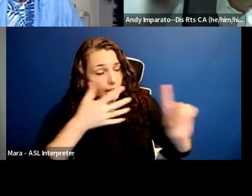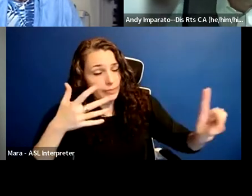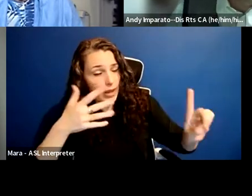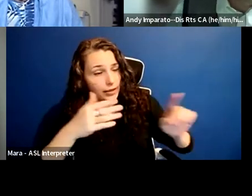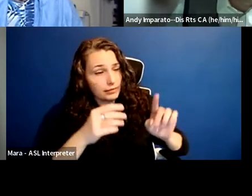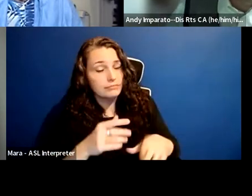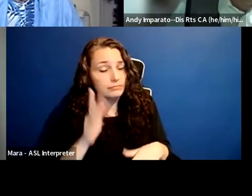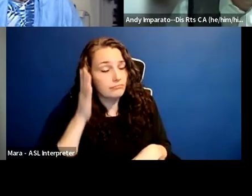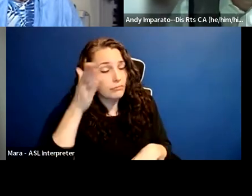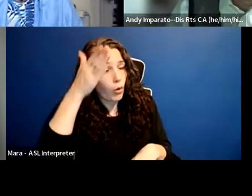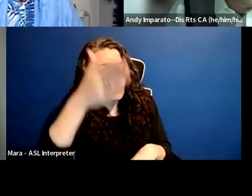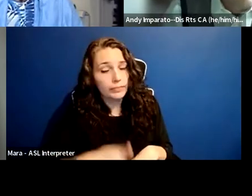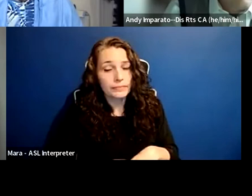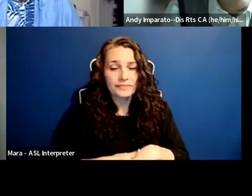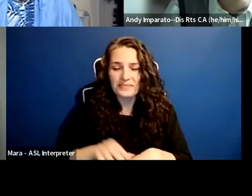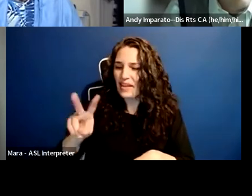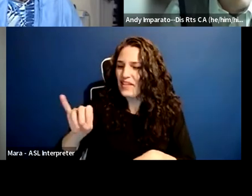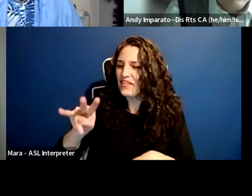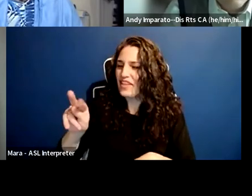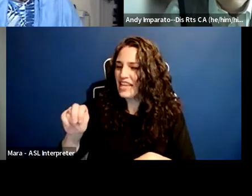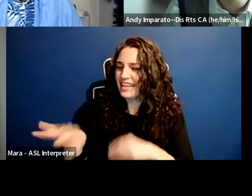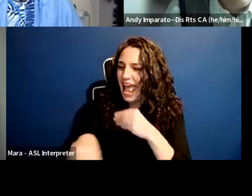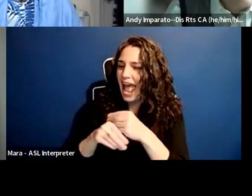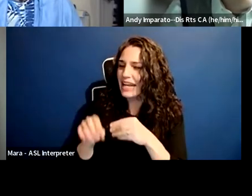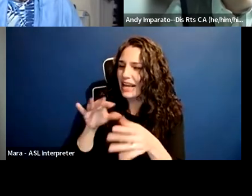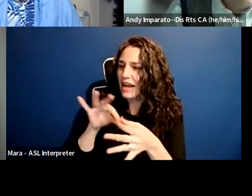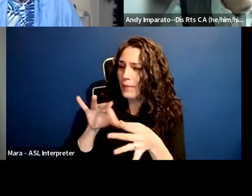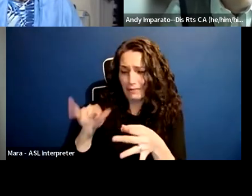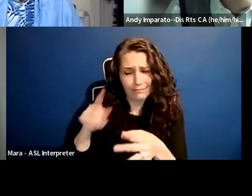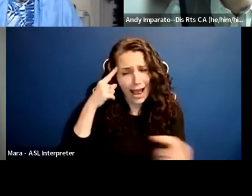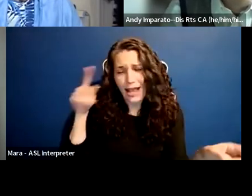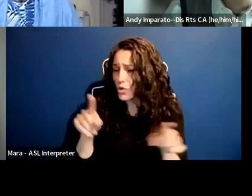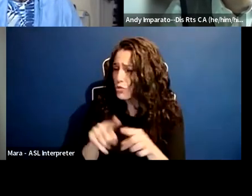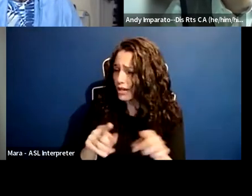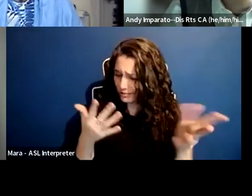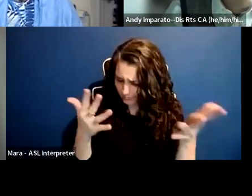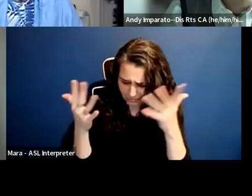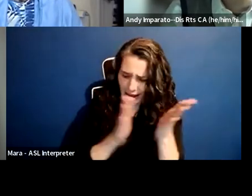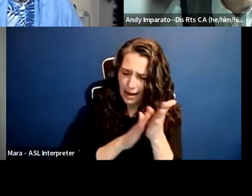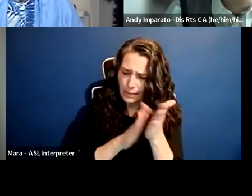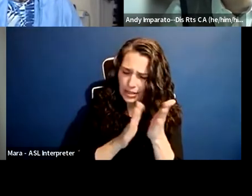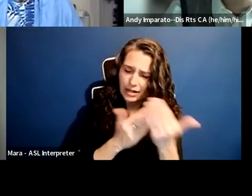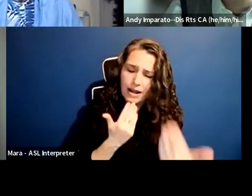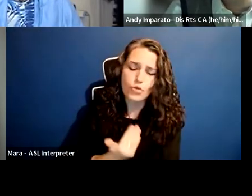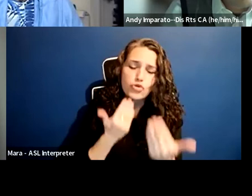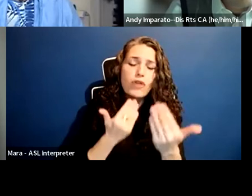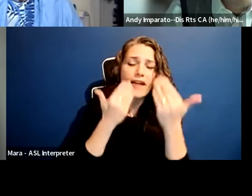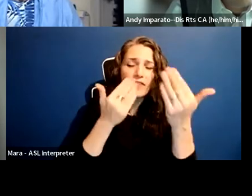I completely agree, and I applaud and am so grateful for the UC system